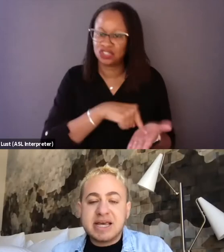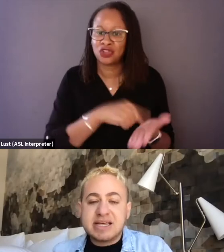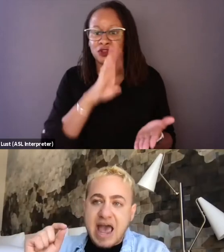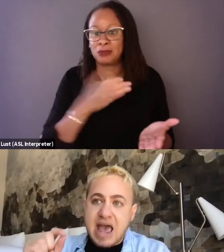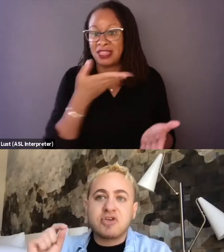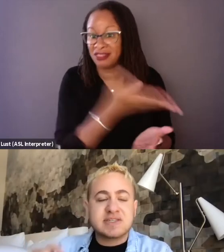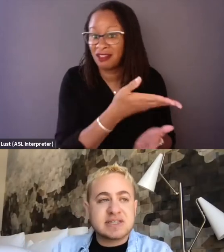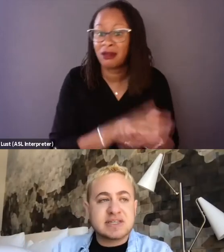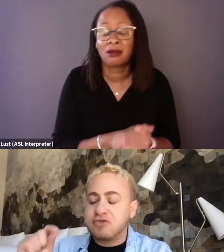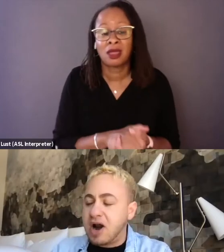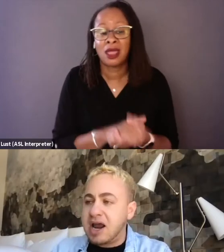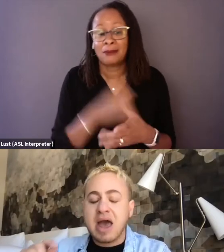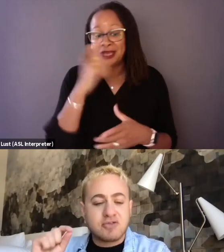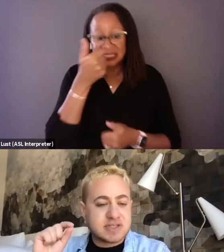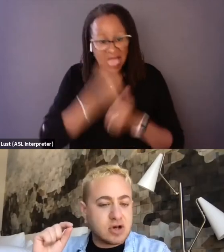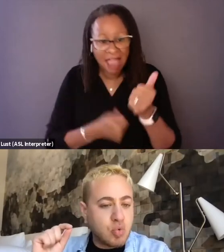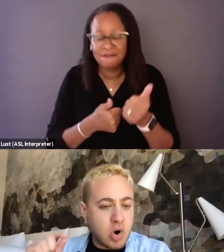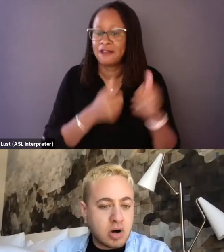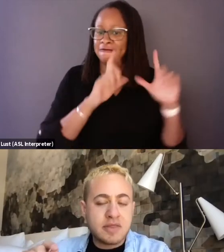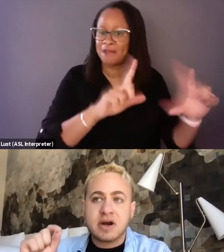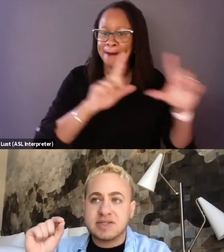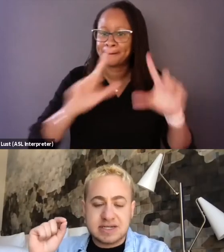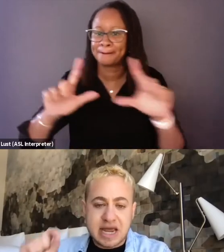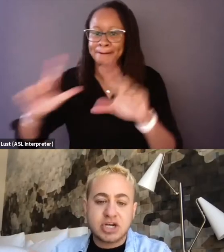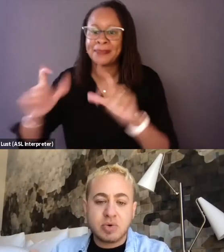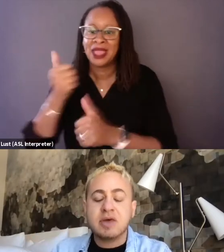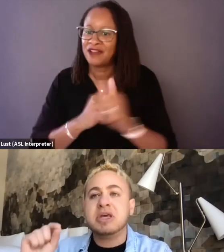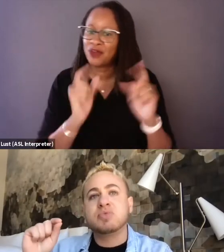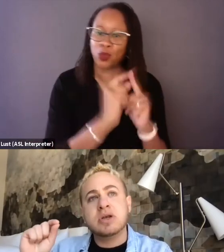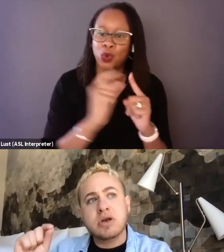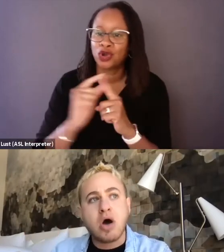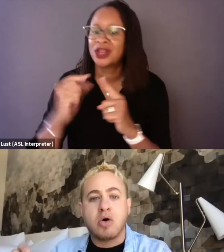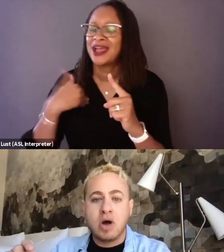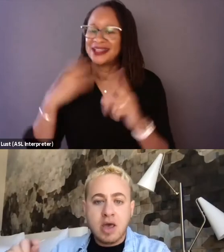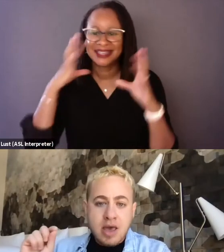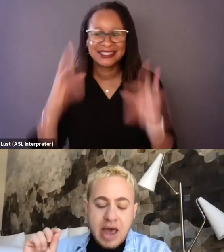because every single frame, every single word, there is intention with it because we know